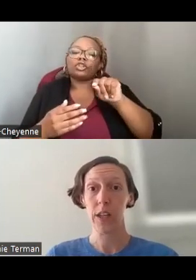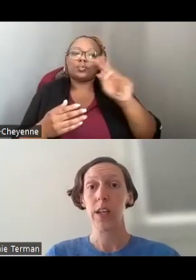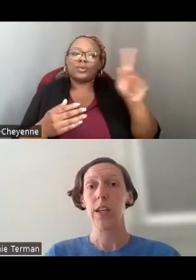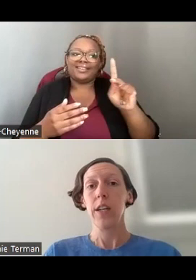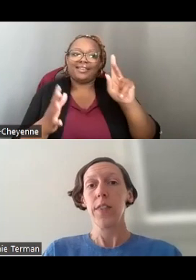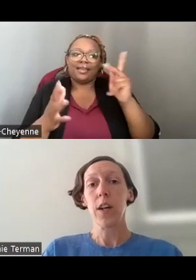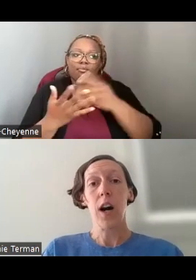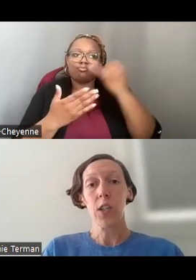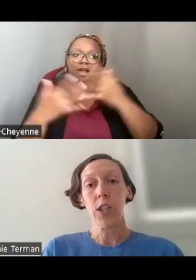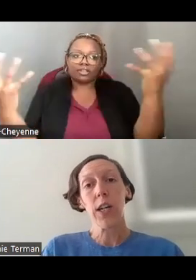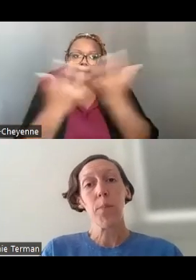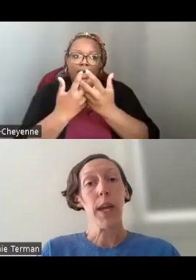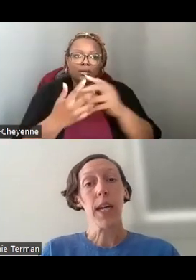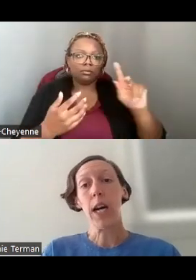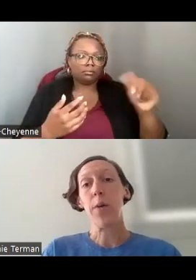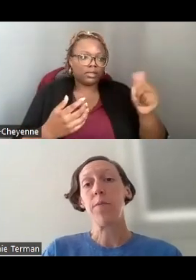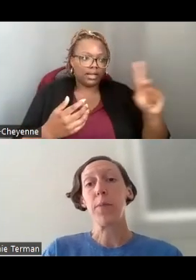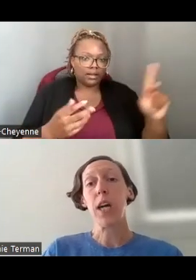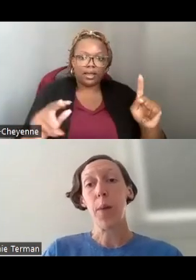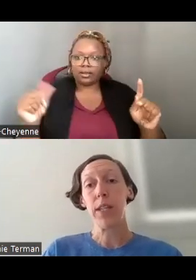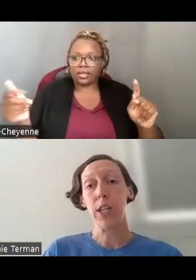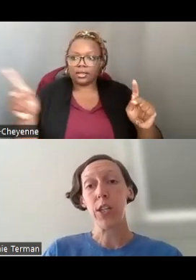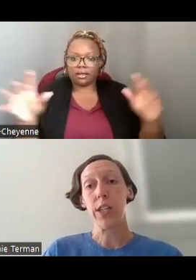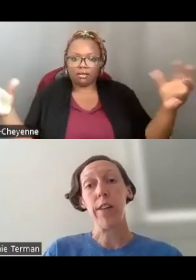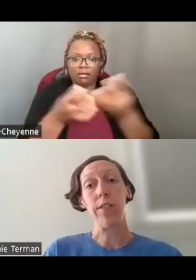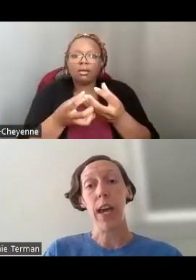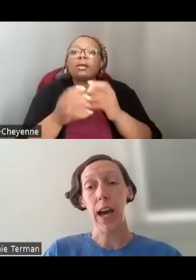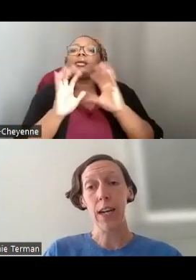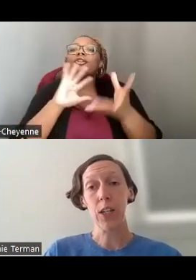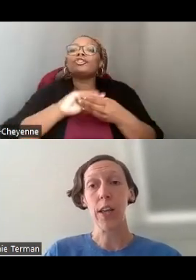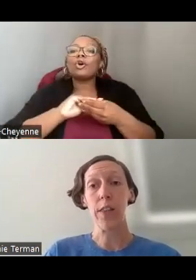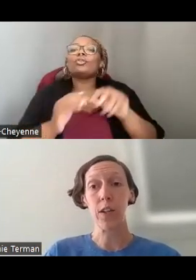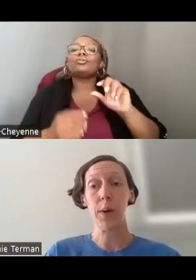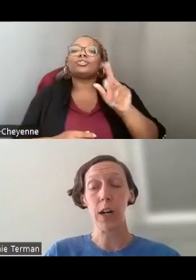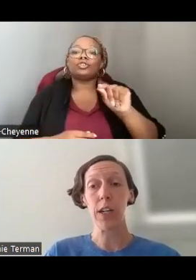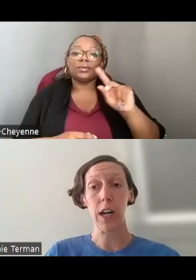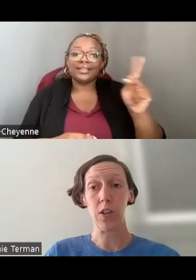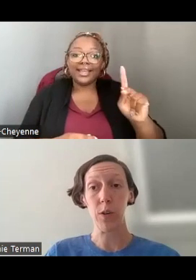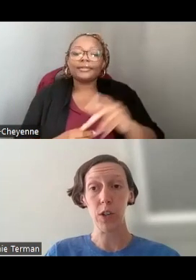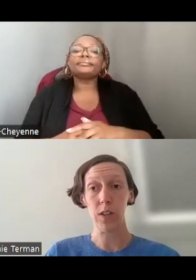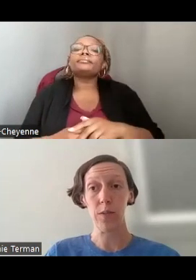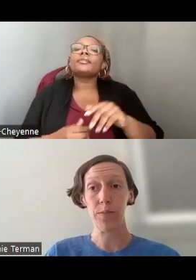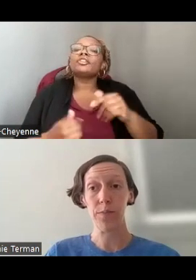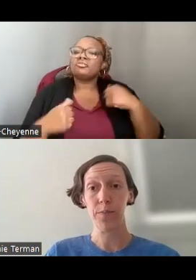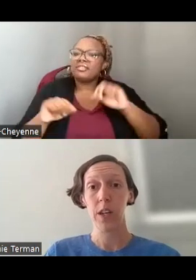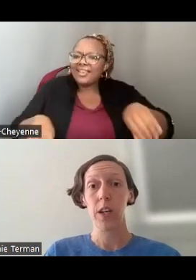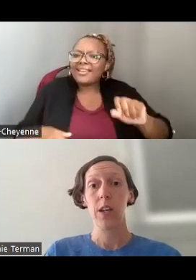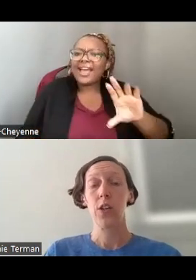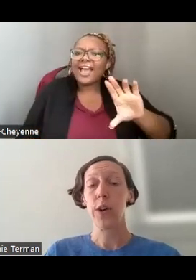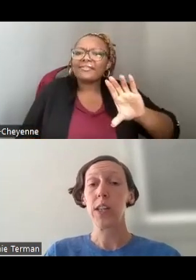THE COST SHARE MAY COME FROM A COMBINATION OF CASH AND THIRD-PARTY CONTRIBUTIONS, GRANTS